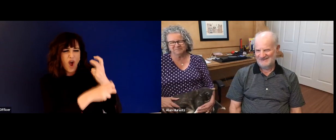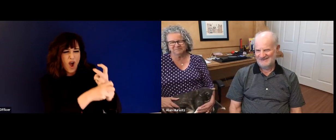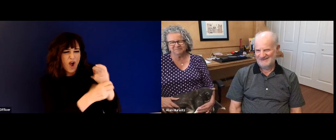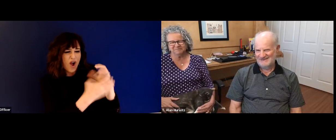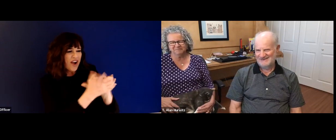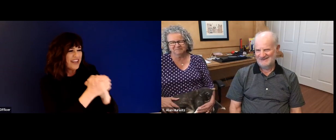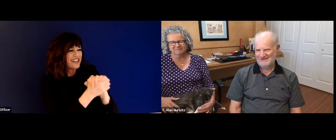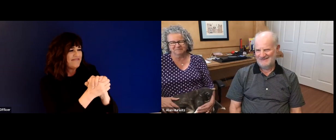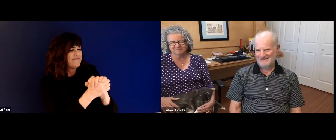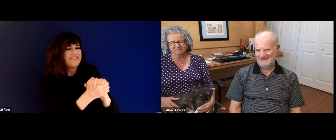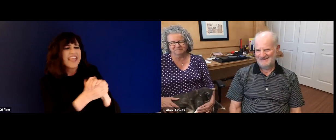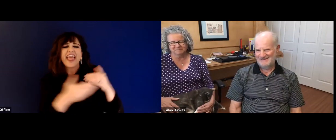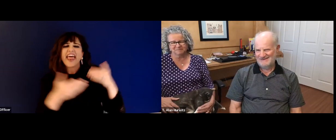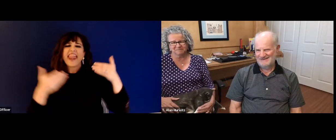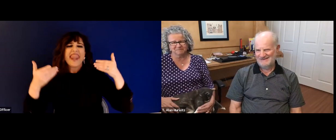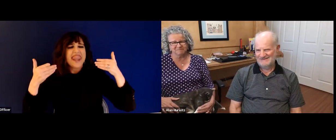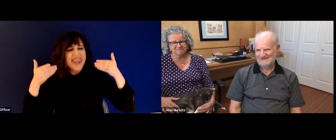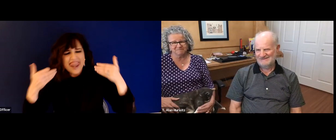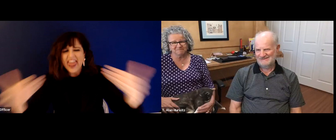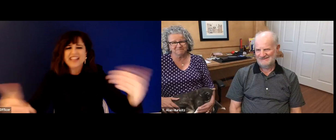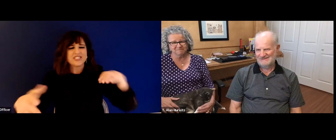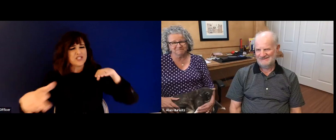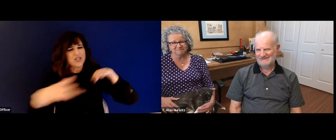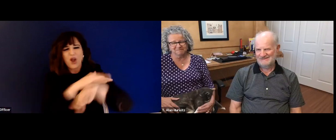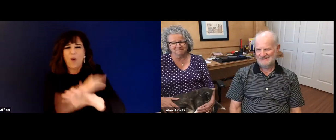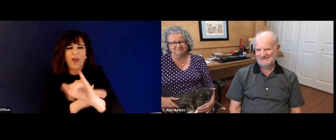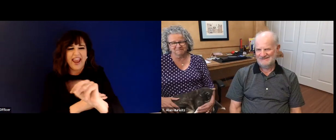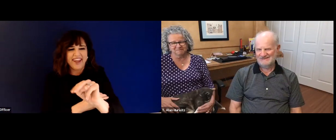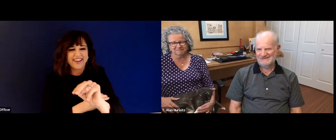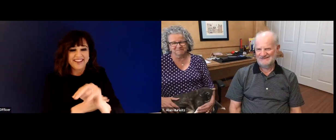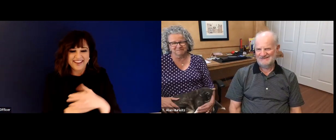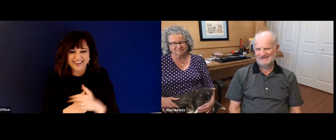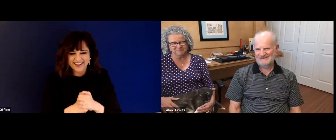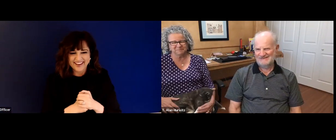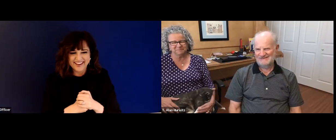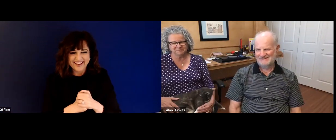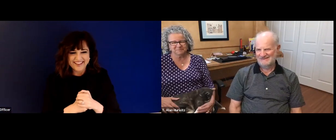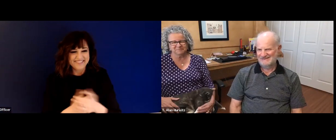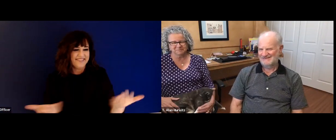that we know. And Vicki smiled at him and hold Alan's hand real